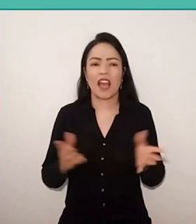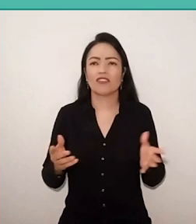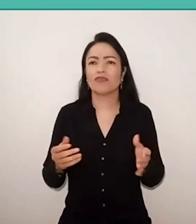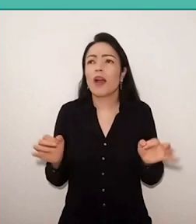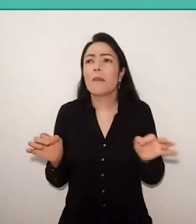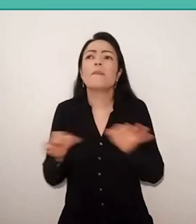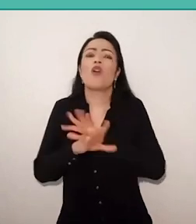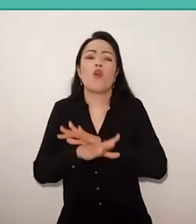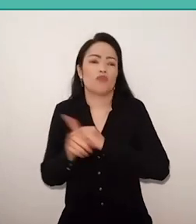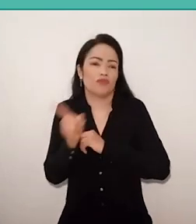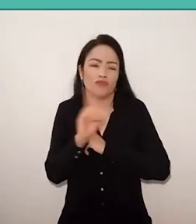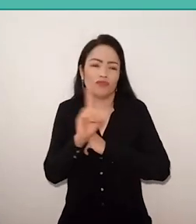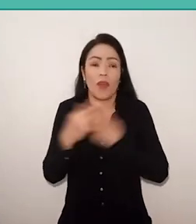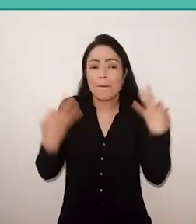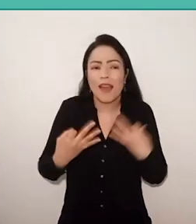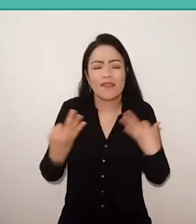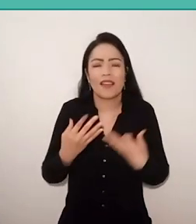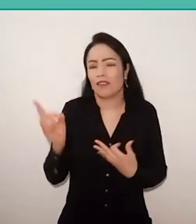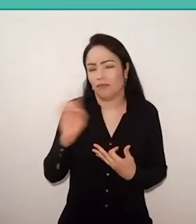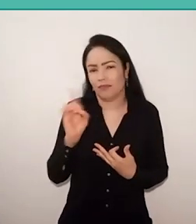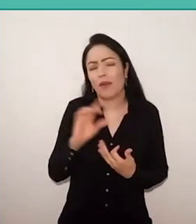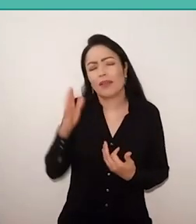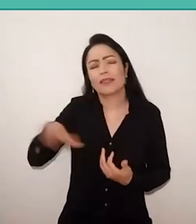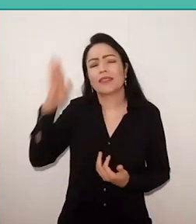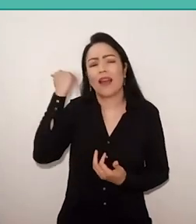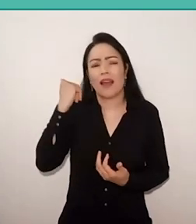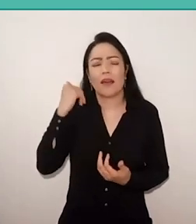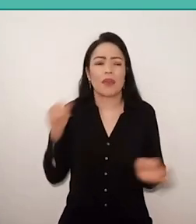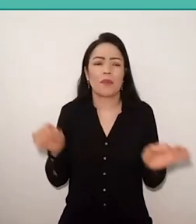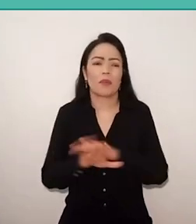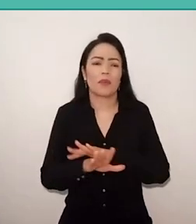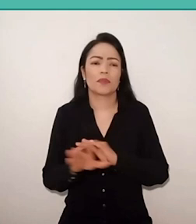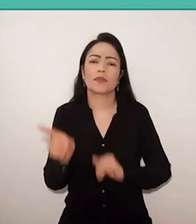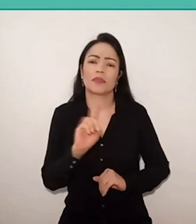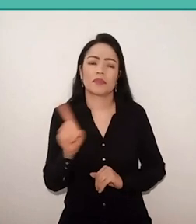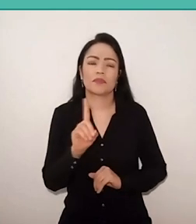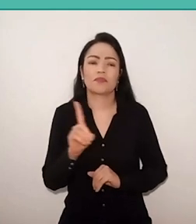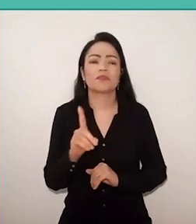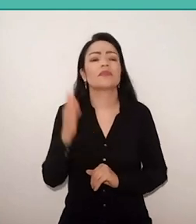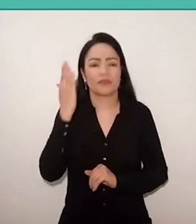and are you aware of this unfinished, of this inconsistency and from that incompleteness, and he wants to complete himself,